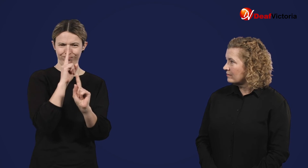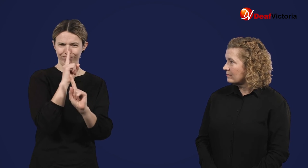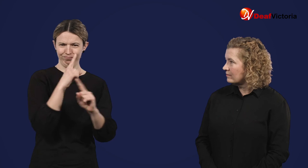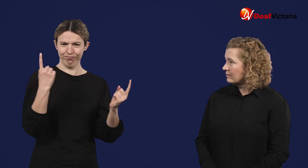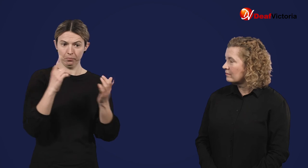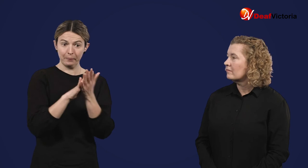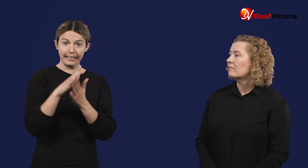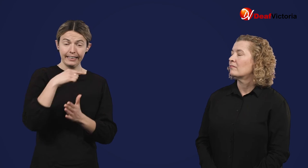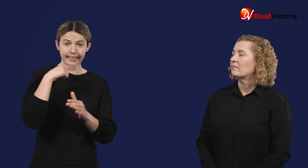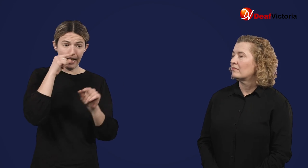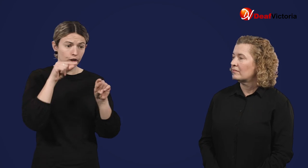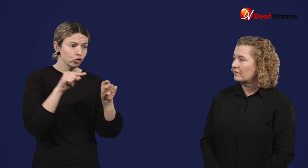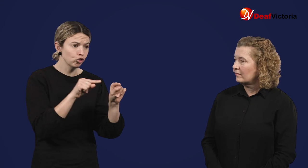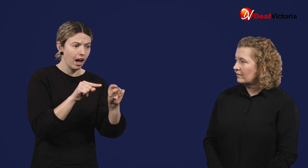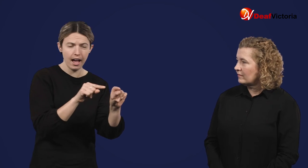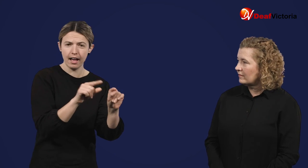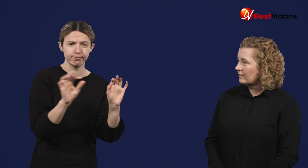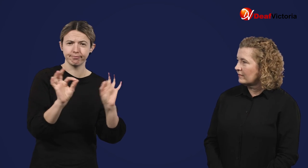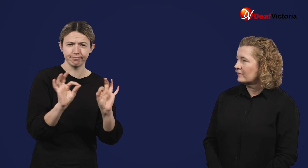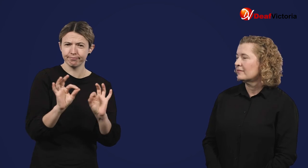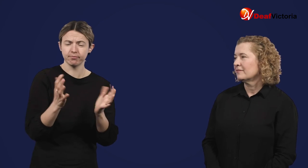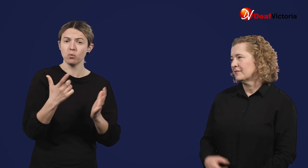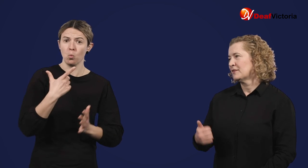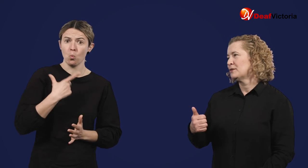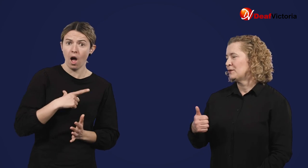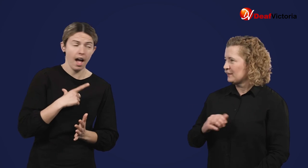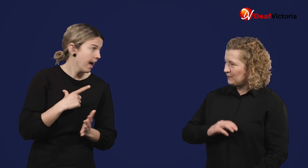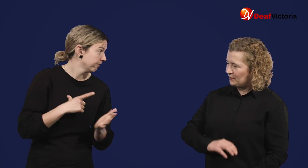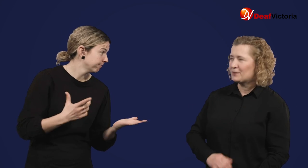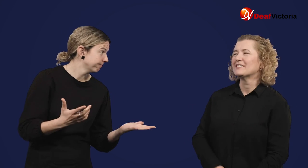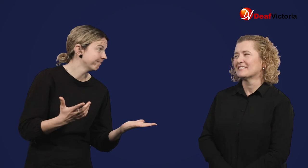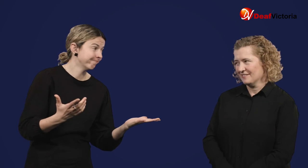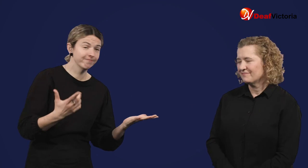They can't be used to track people. Phew!